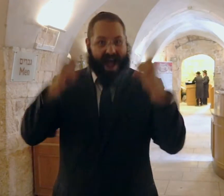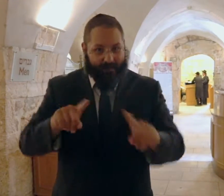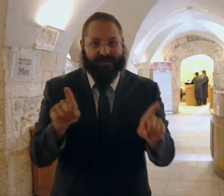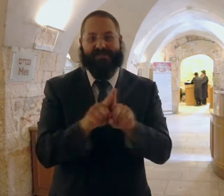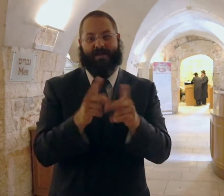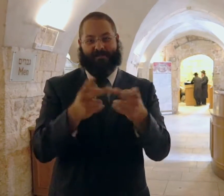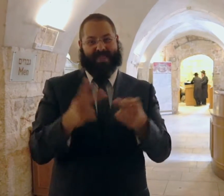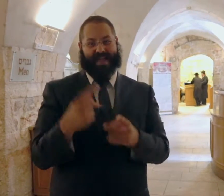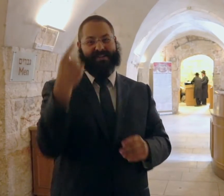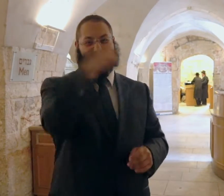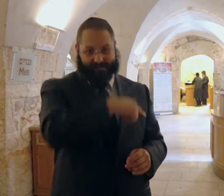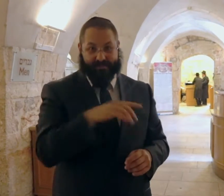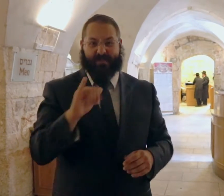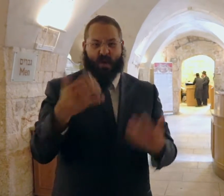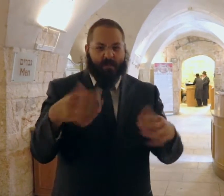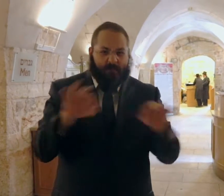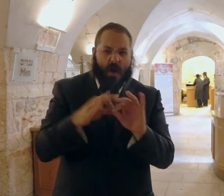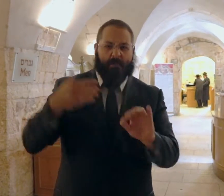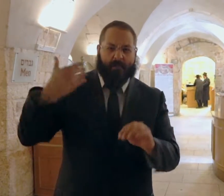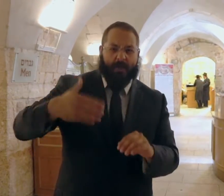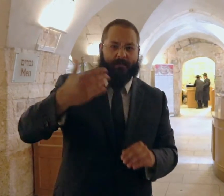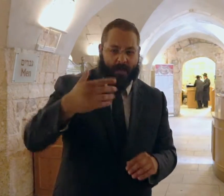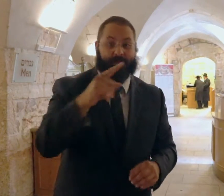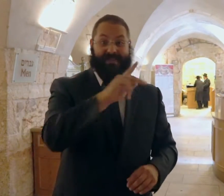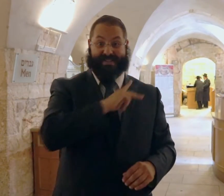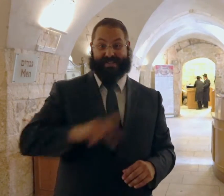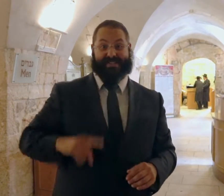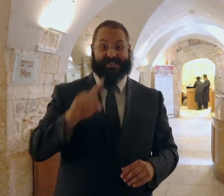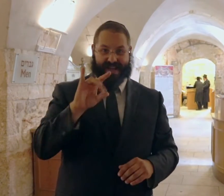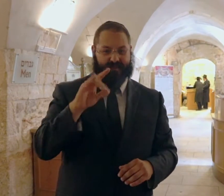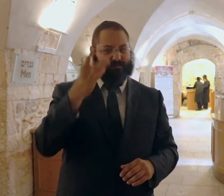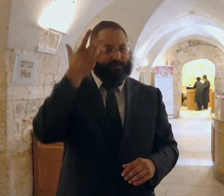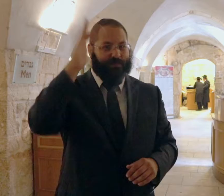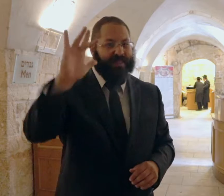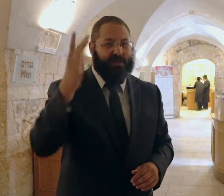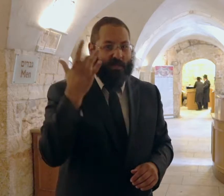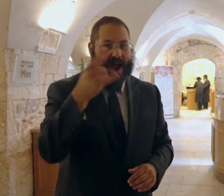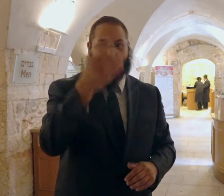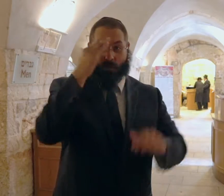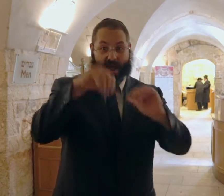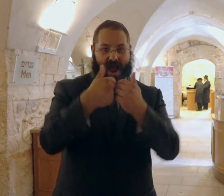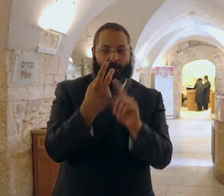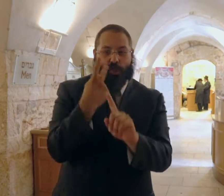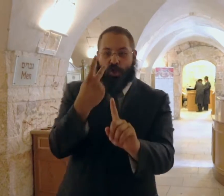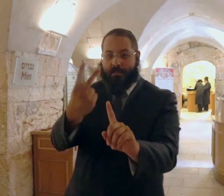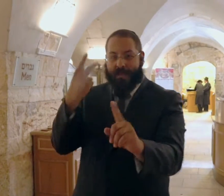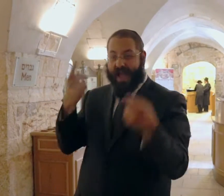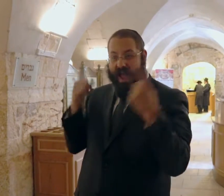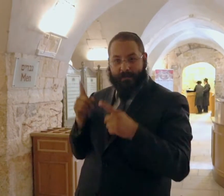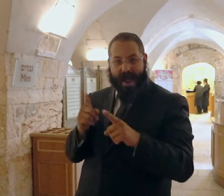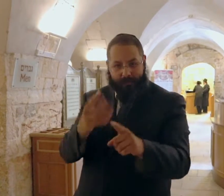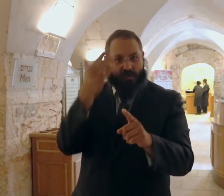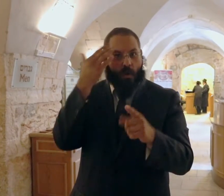This happened in the very same spot. So many important things happened here. King David was brilliant. He knew how to look to the past